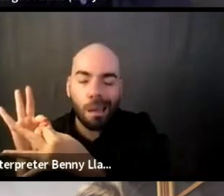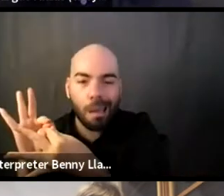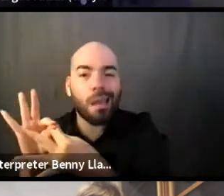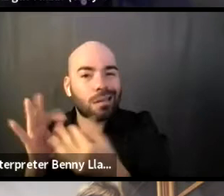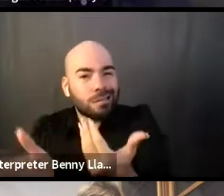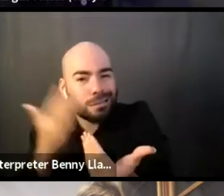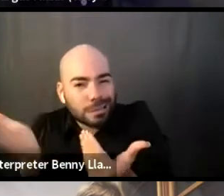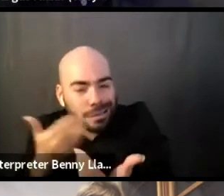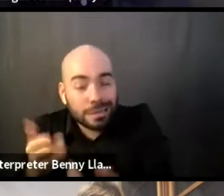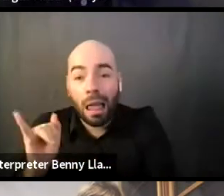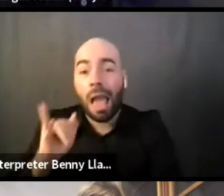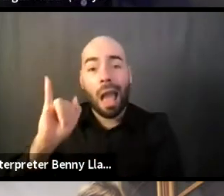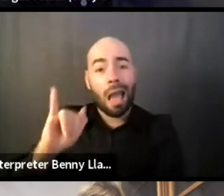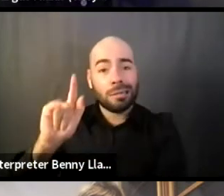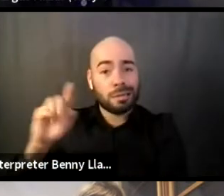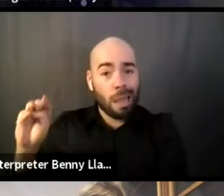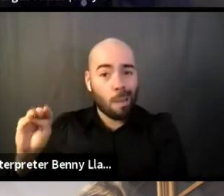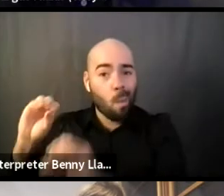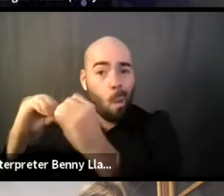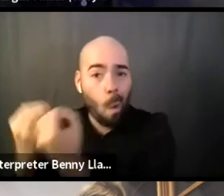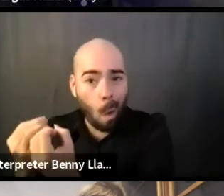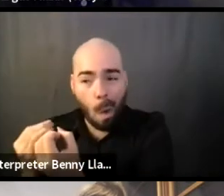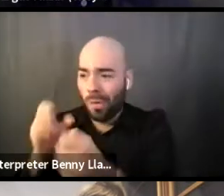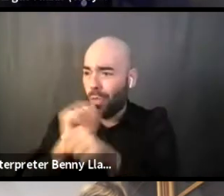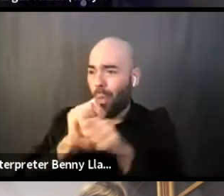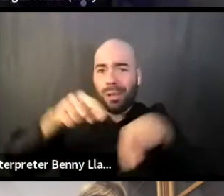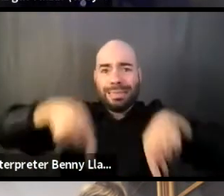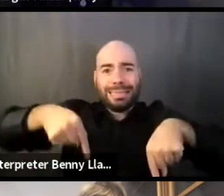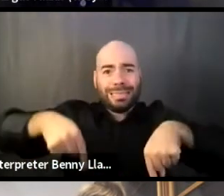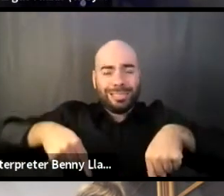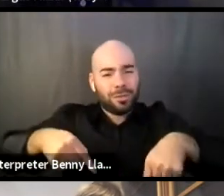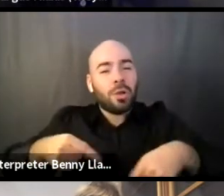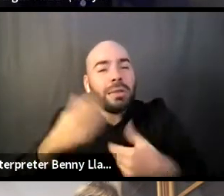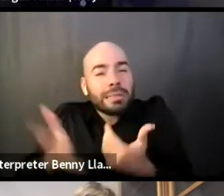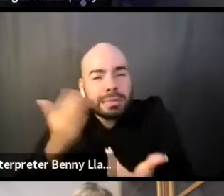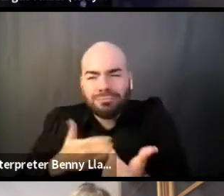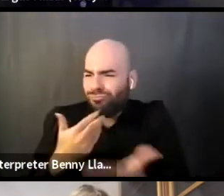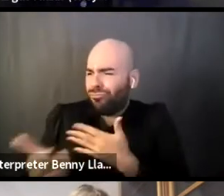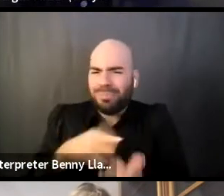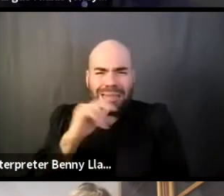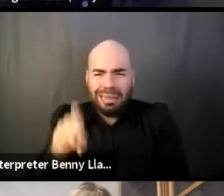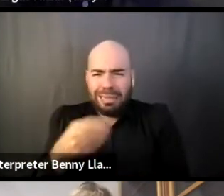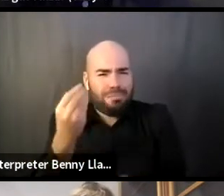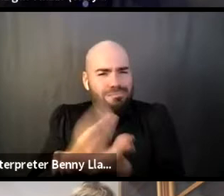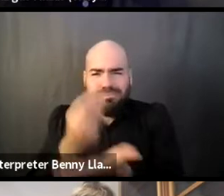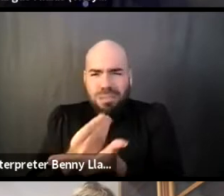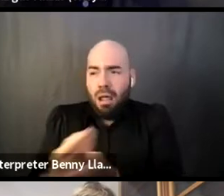like the work that we're doing here to exist with or without funding, right? Like artists are going to create art